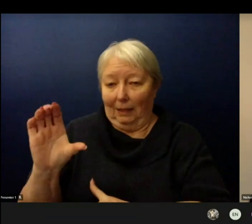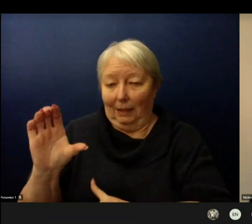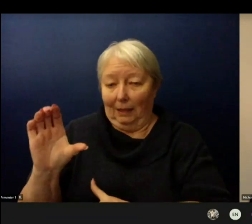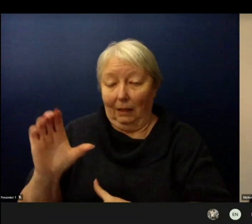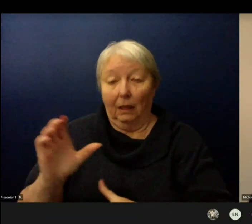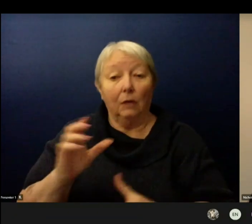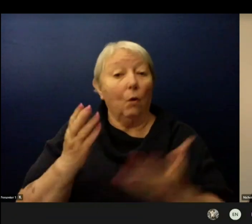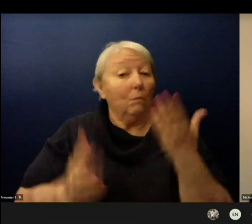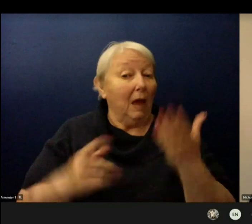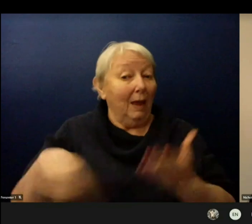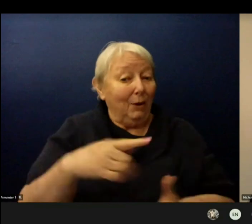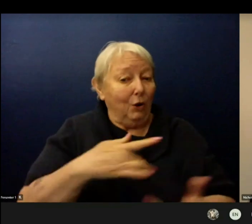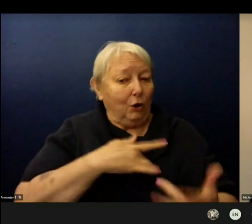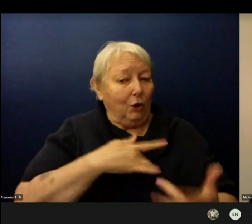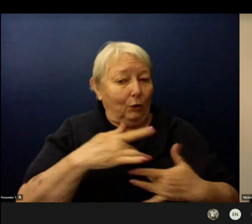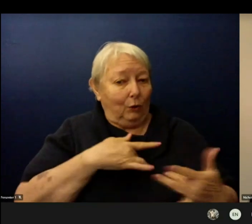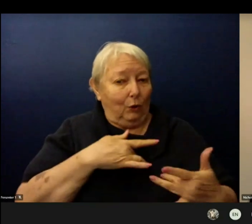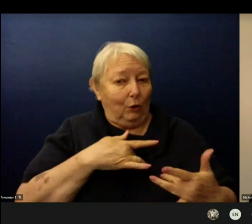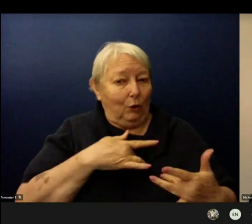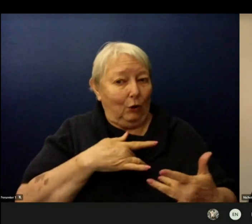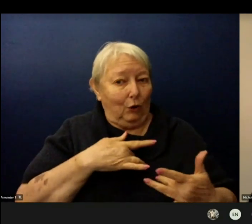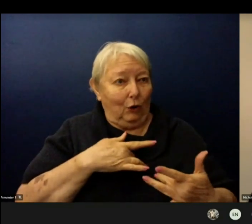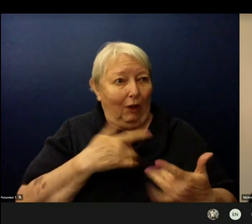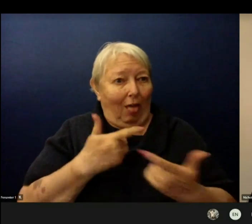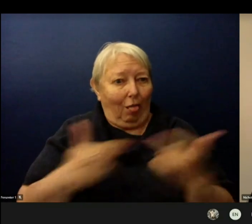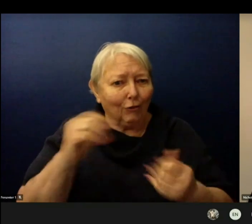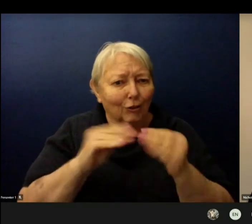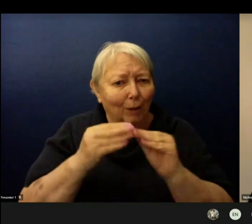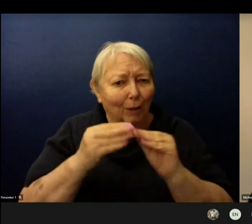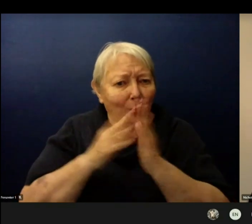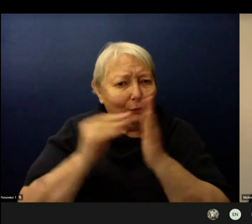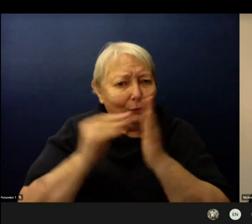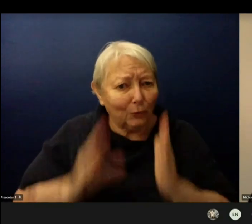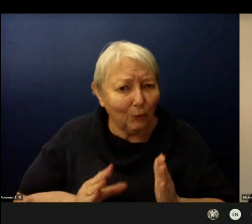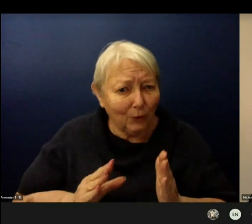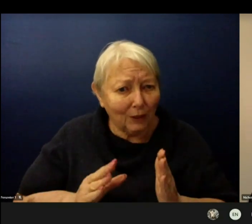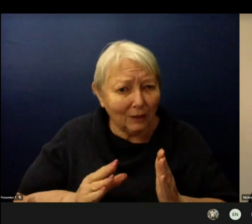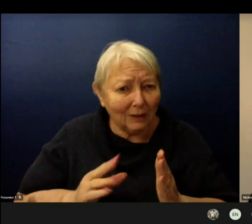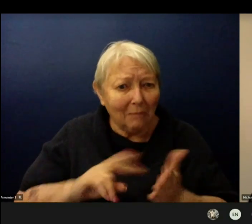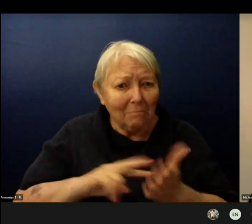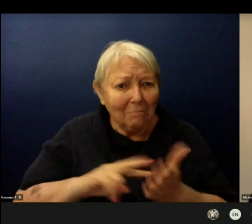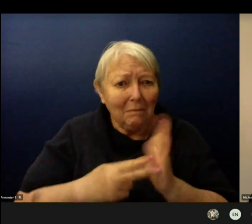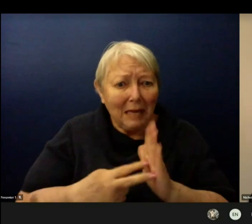And the answer is ‘no’ as long as the health and safety protocols are followed.